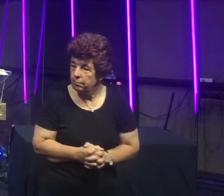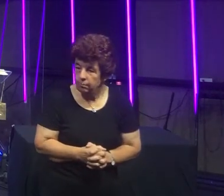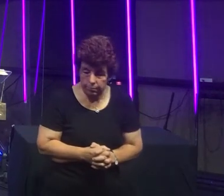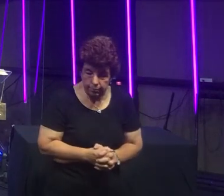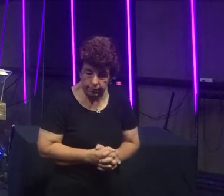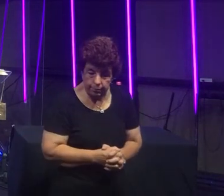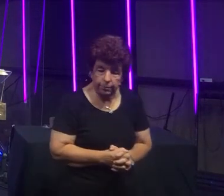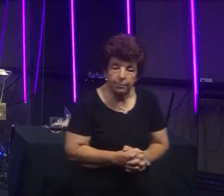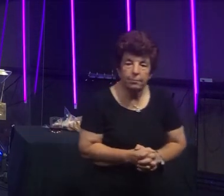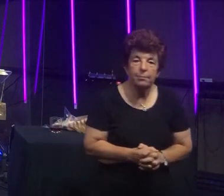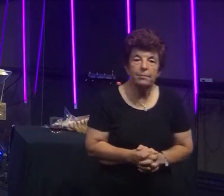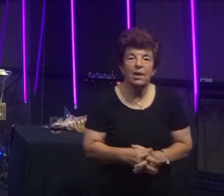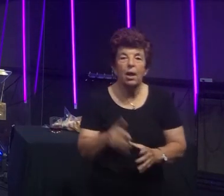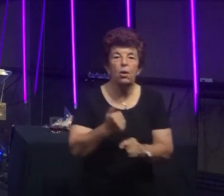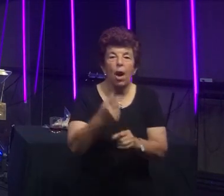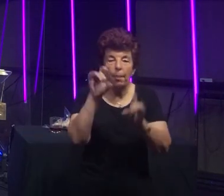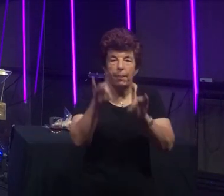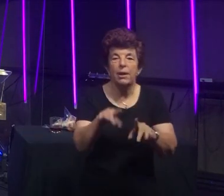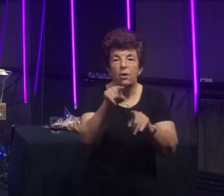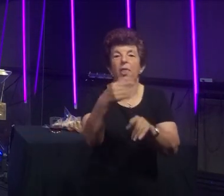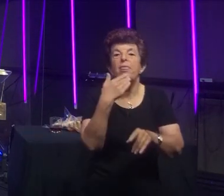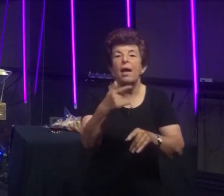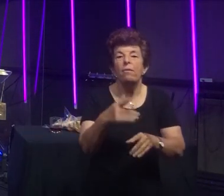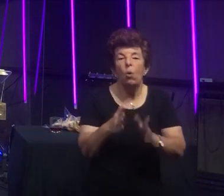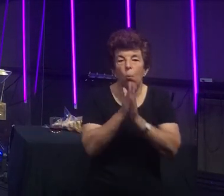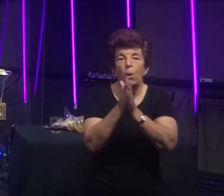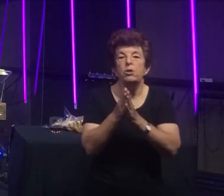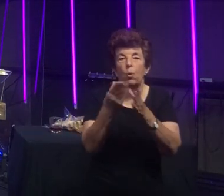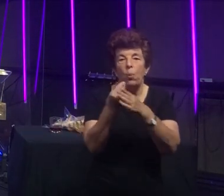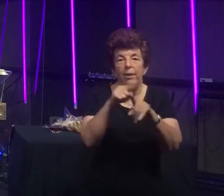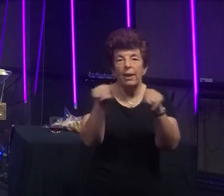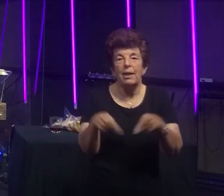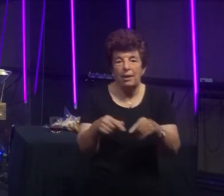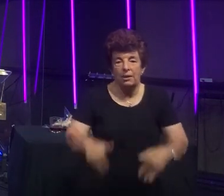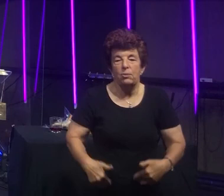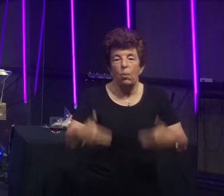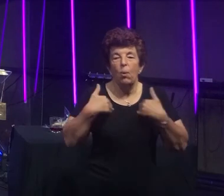God bless you all. Thank you for worshiping with us this morning!